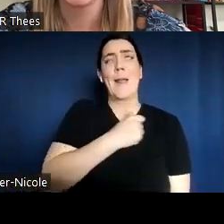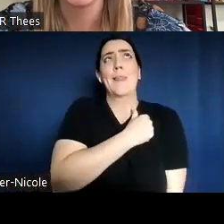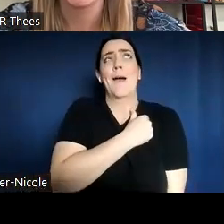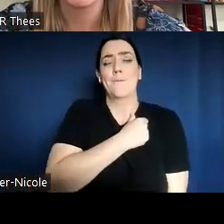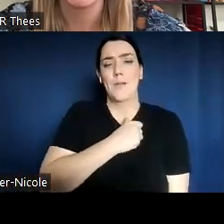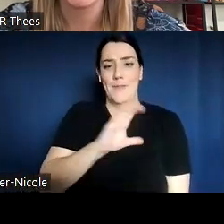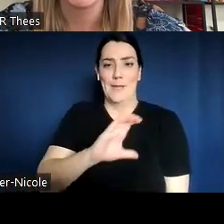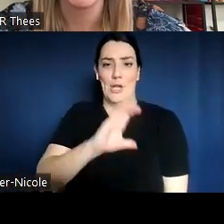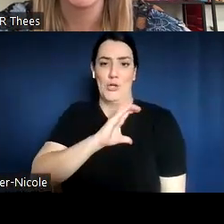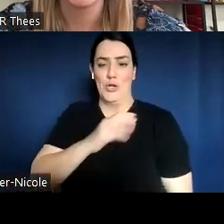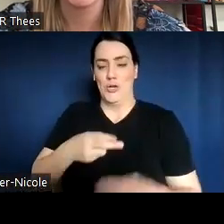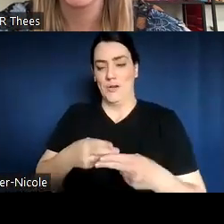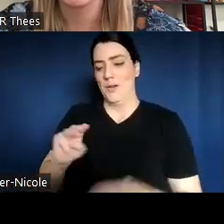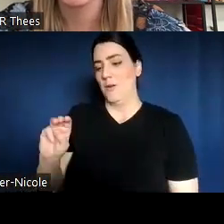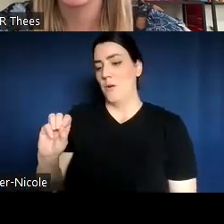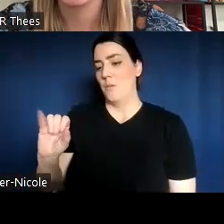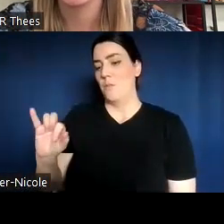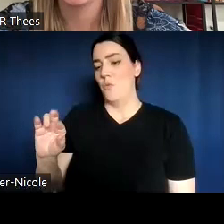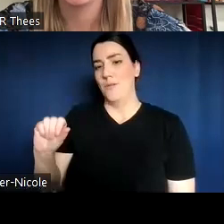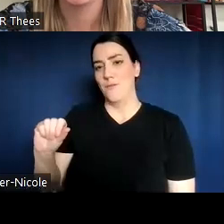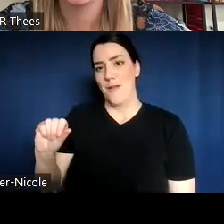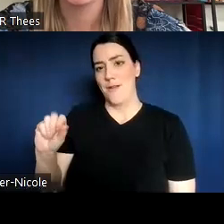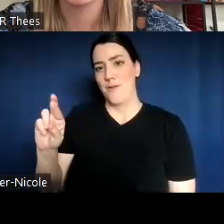of hers, which is, "When one of us shines, all of us shine."